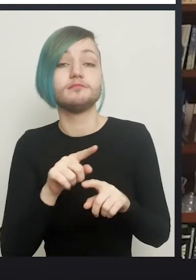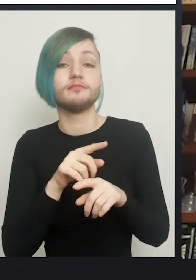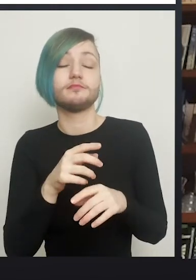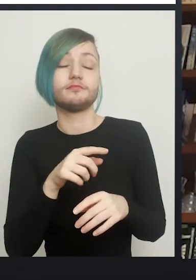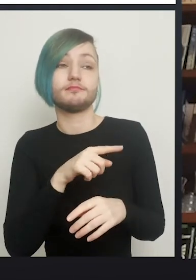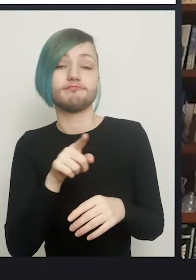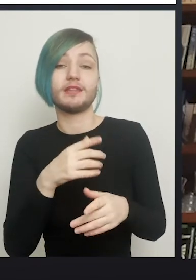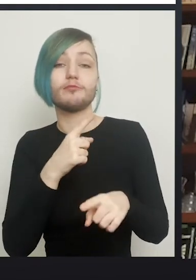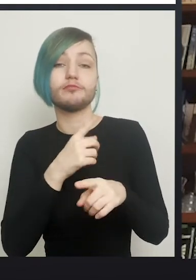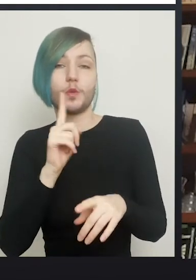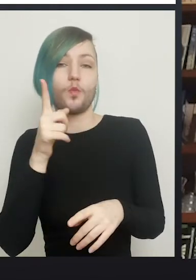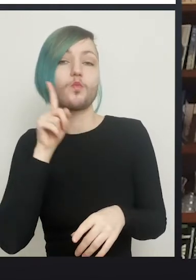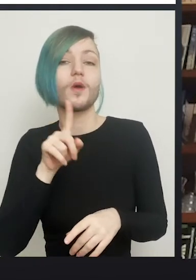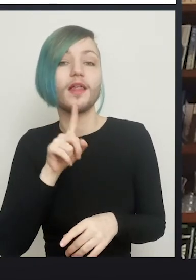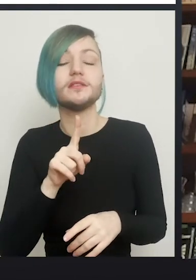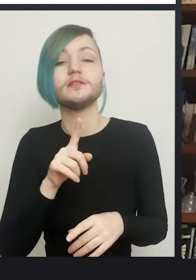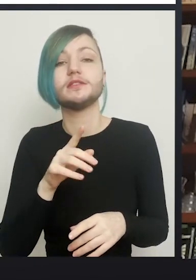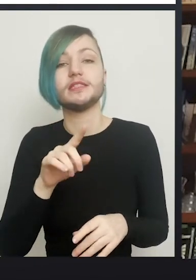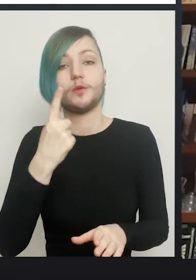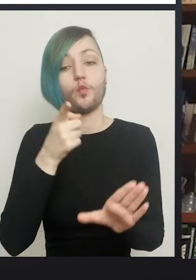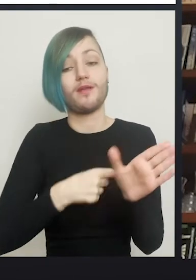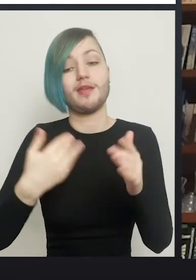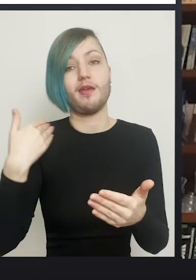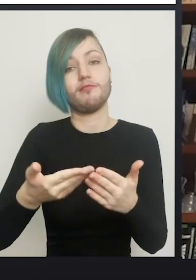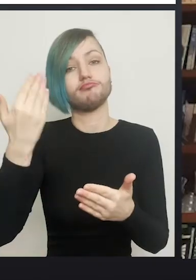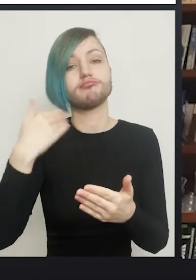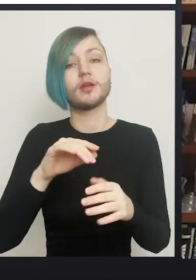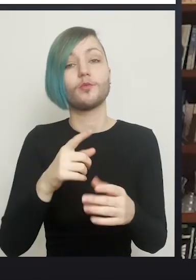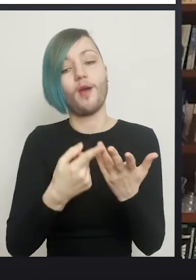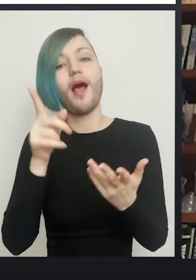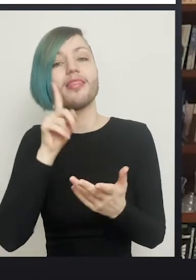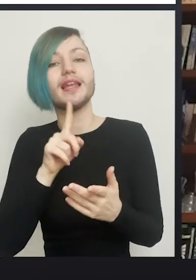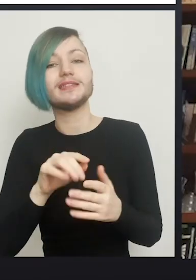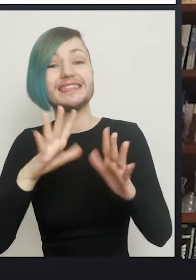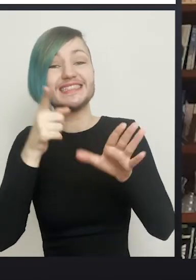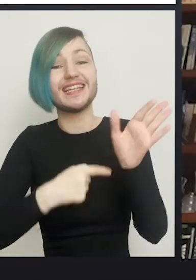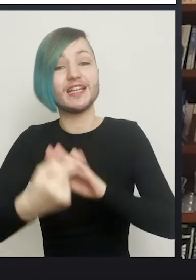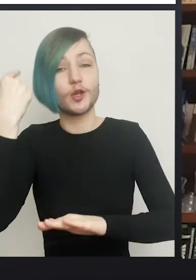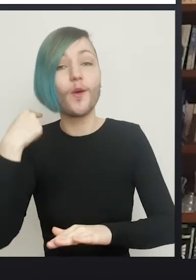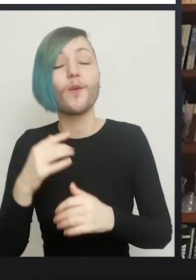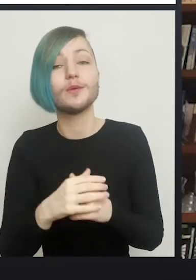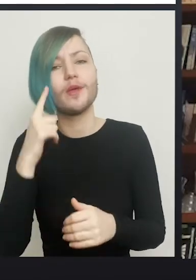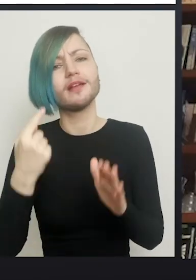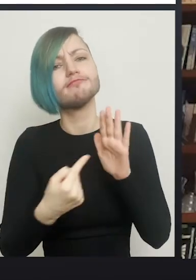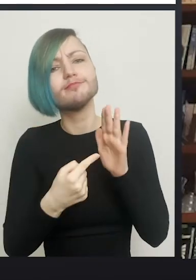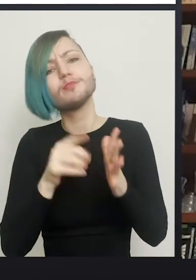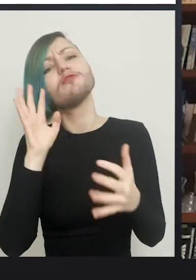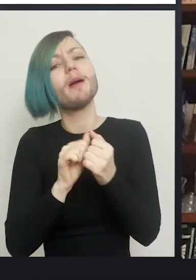one lady has had surgery a year ago and another ten. So it's really important for us all to remember that this is surgery that's life changing